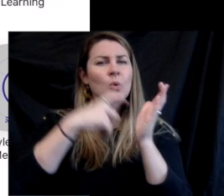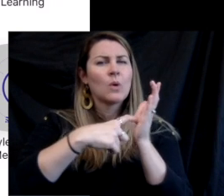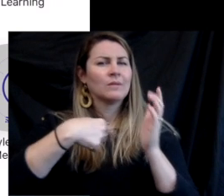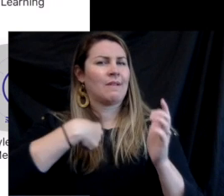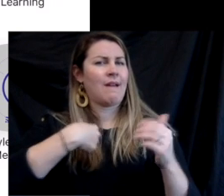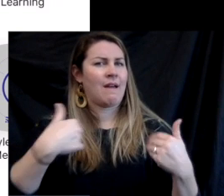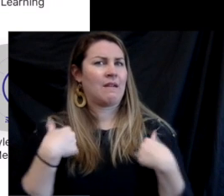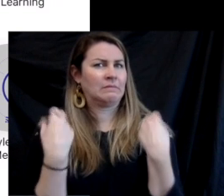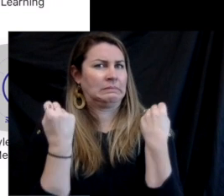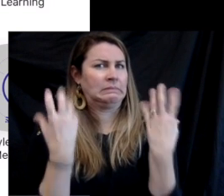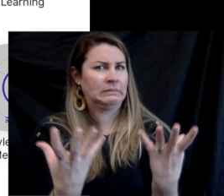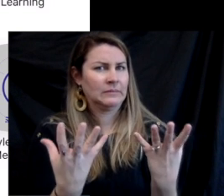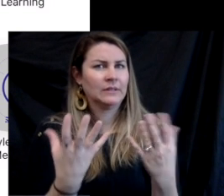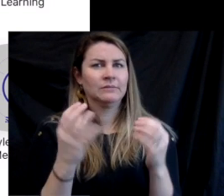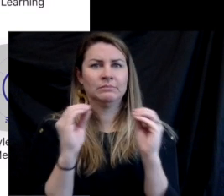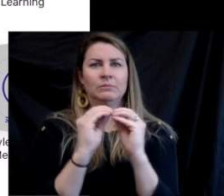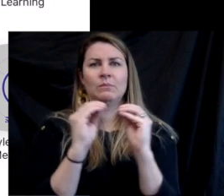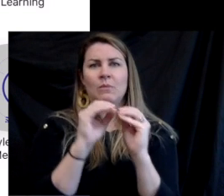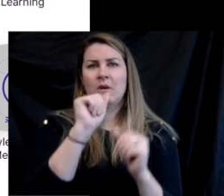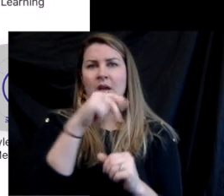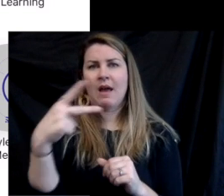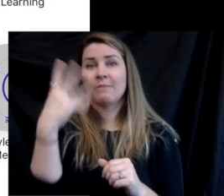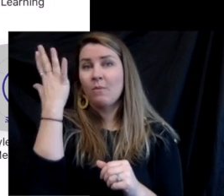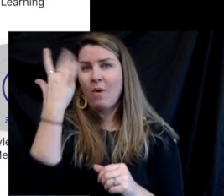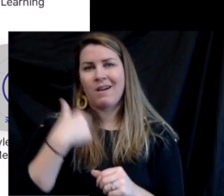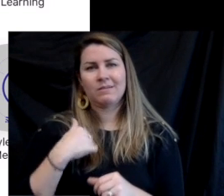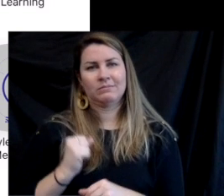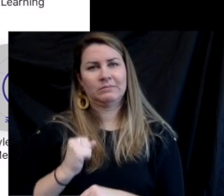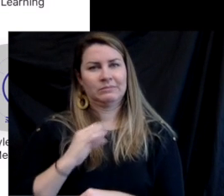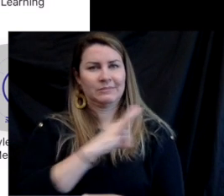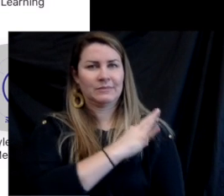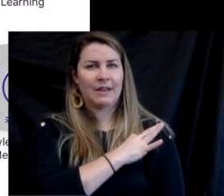Okay once you sign in you'll see the apps available you'll notice I have a lot more